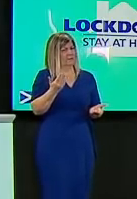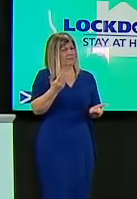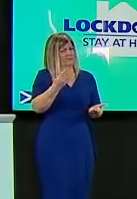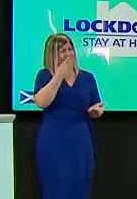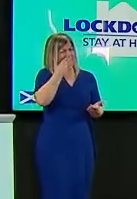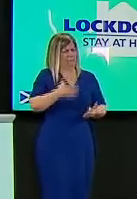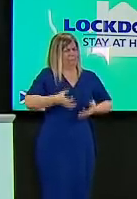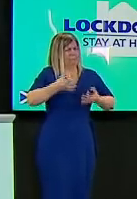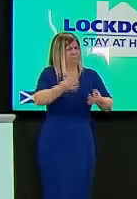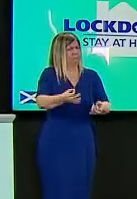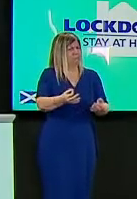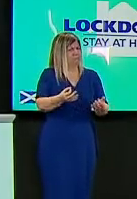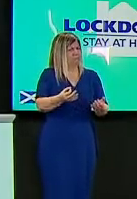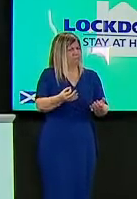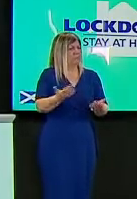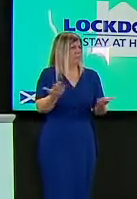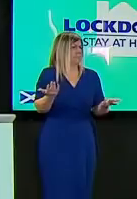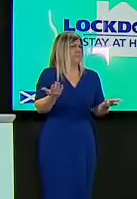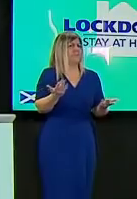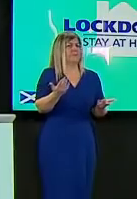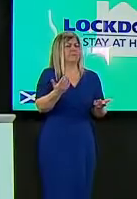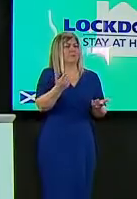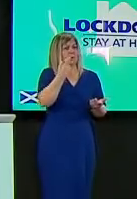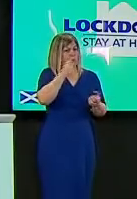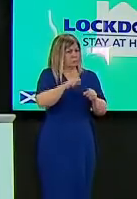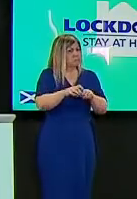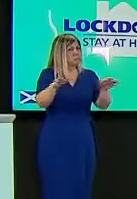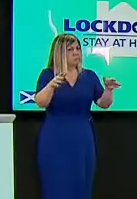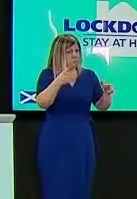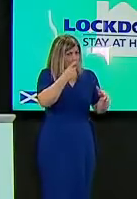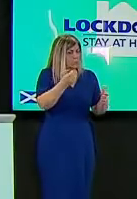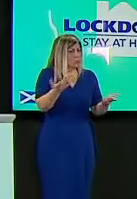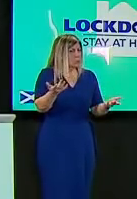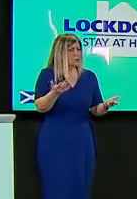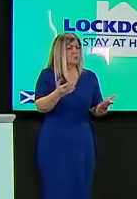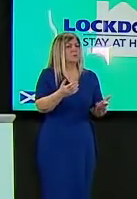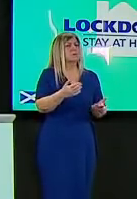and just additionally i just also wanted to ask is the first minister not hosting this